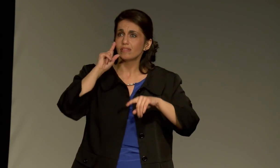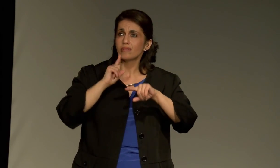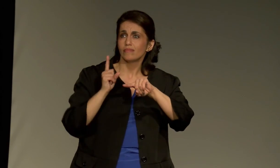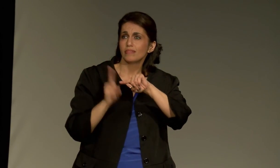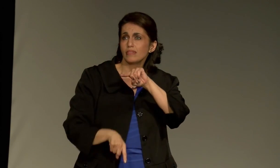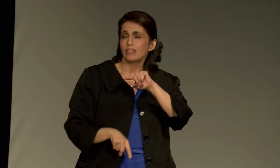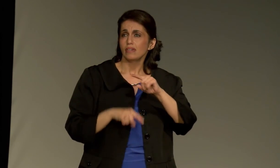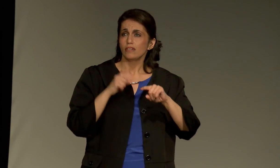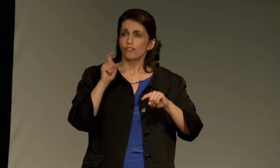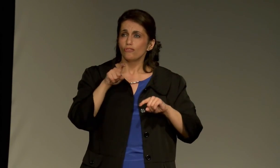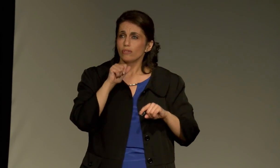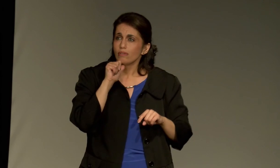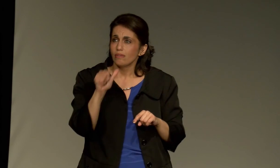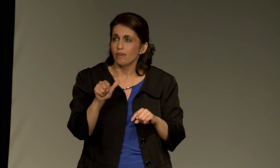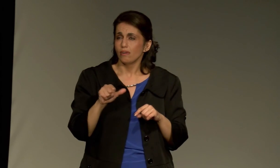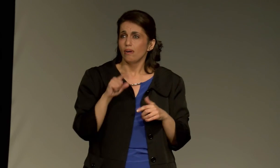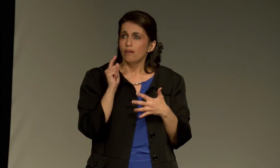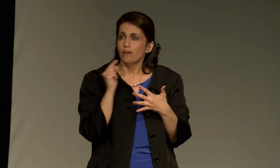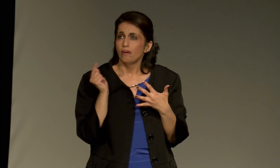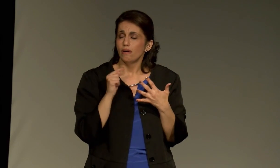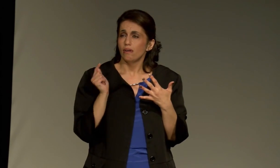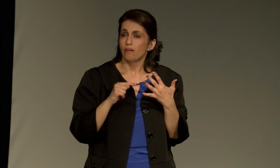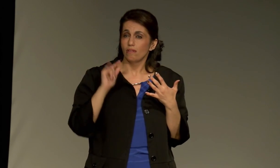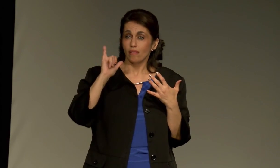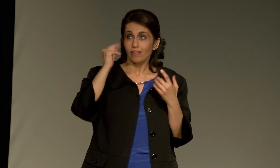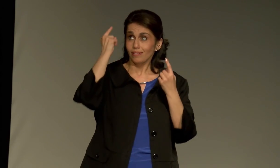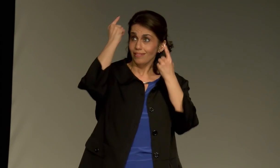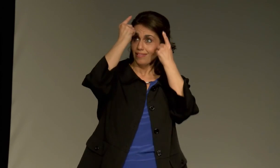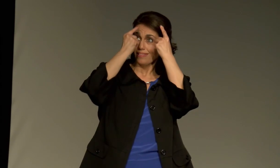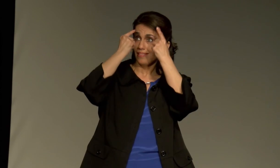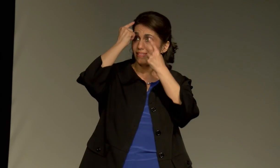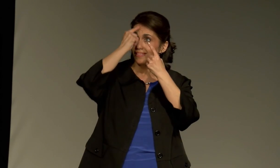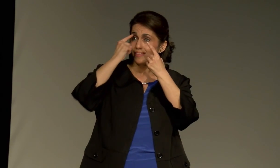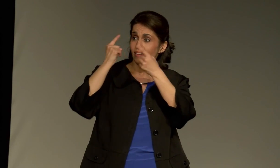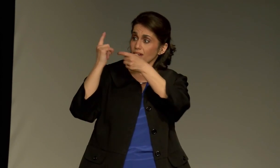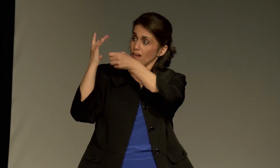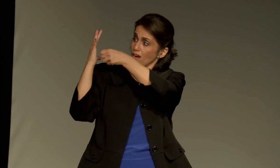This led to people believing that deaf people can't do this, should not do this, should